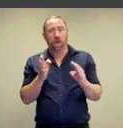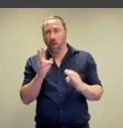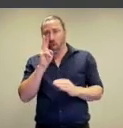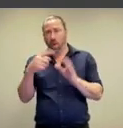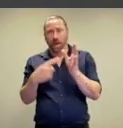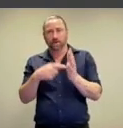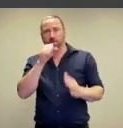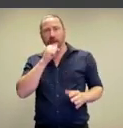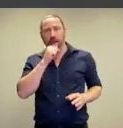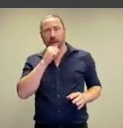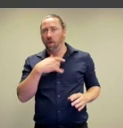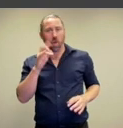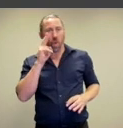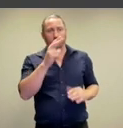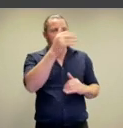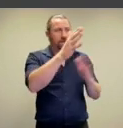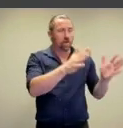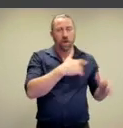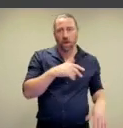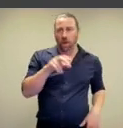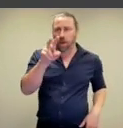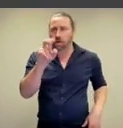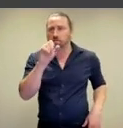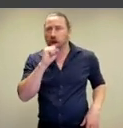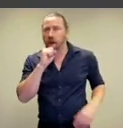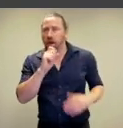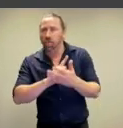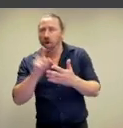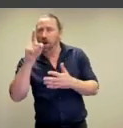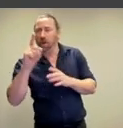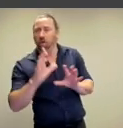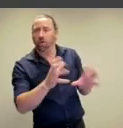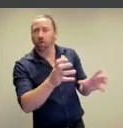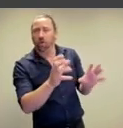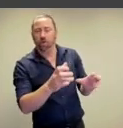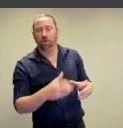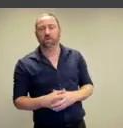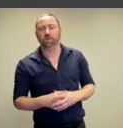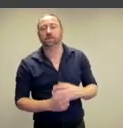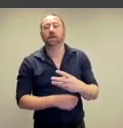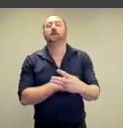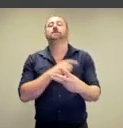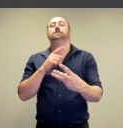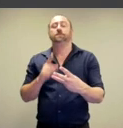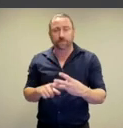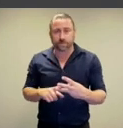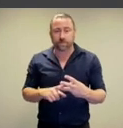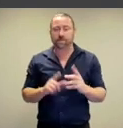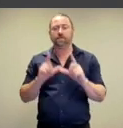object of our gaze so we watch him